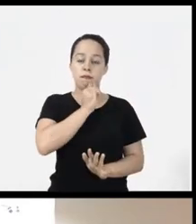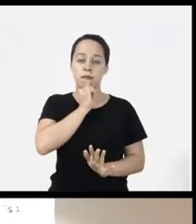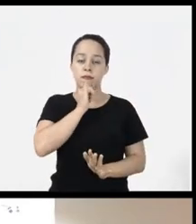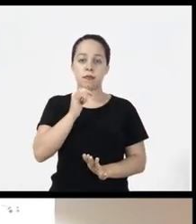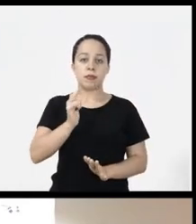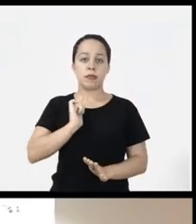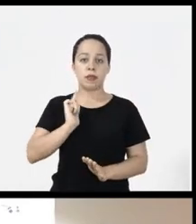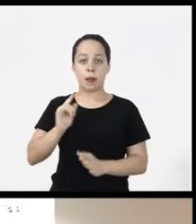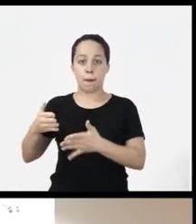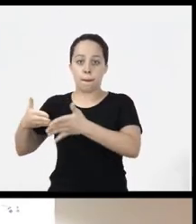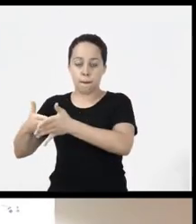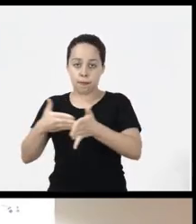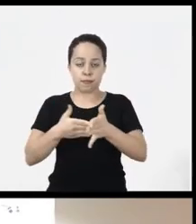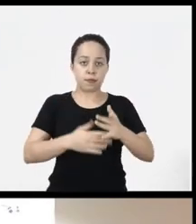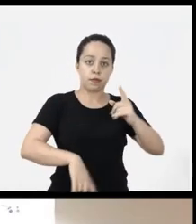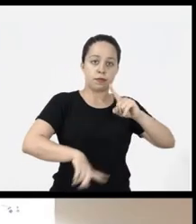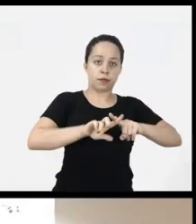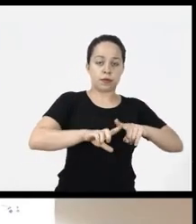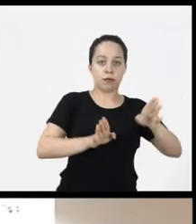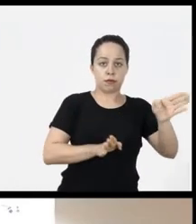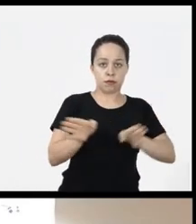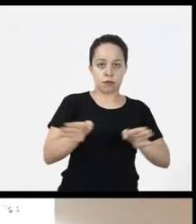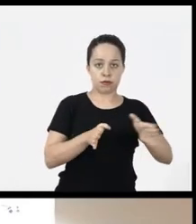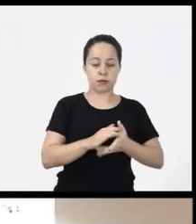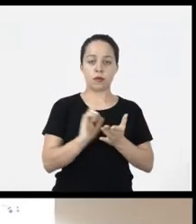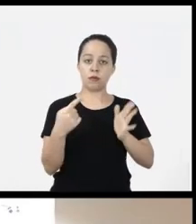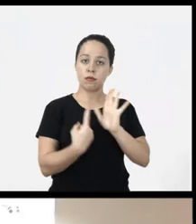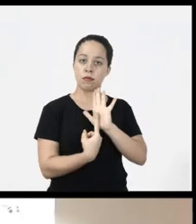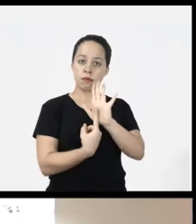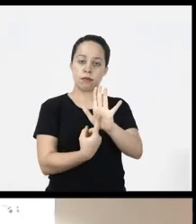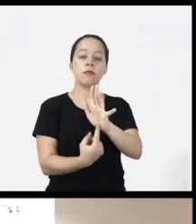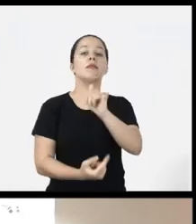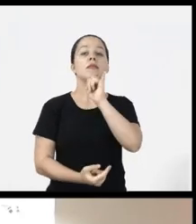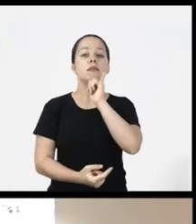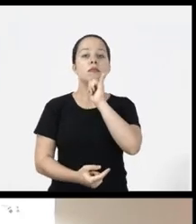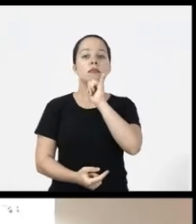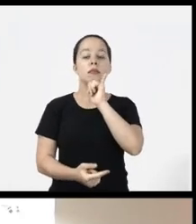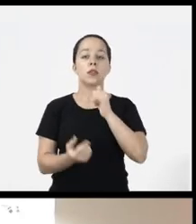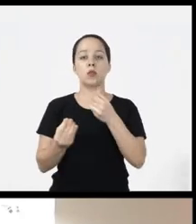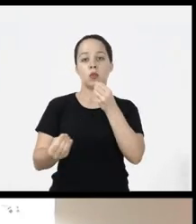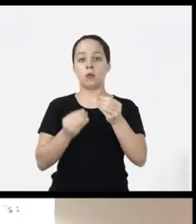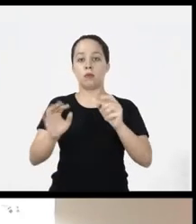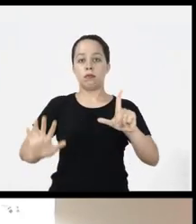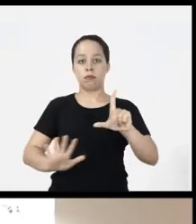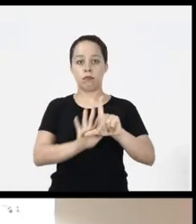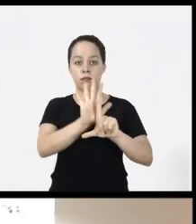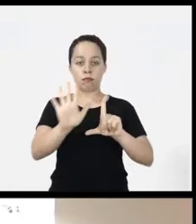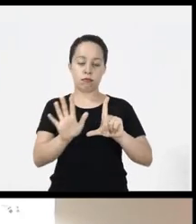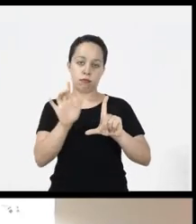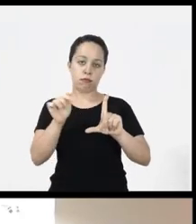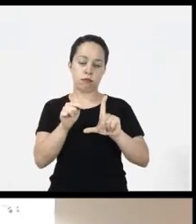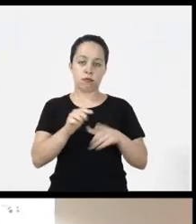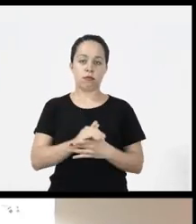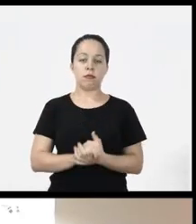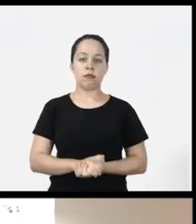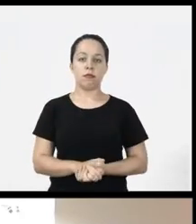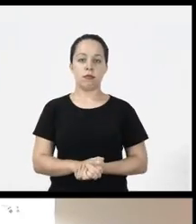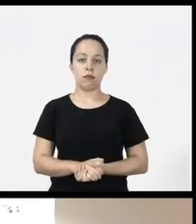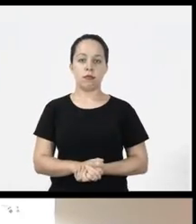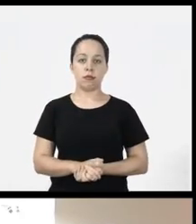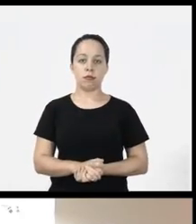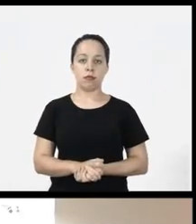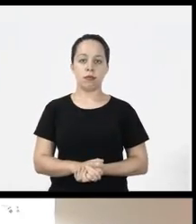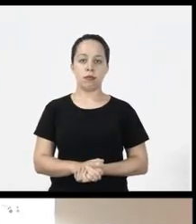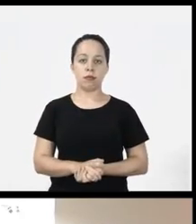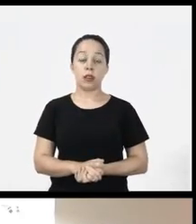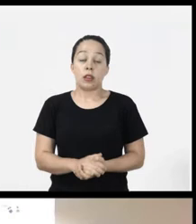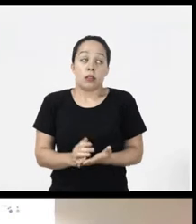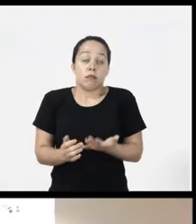of Barriers versus accessibility when we deal with the environment is virtual, I did not show